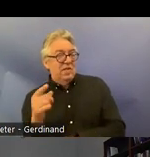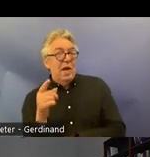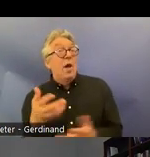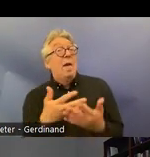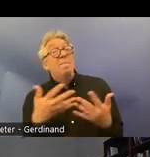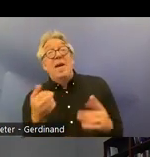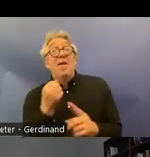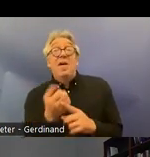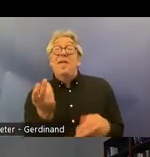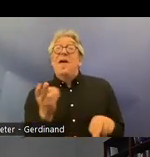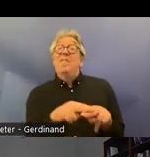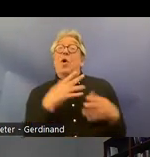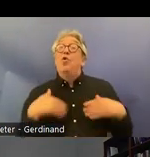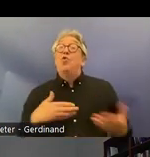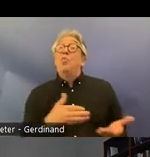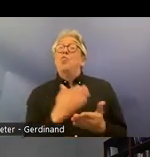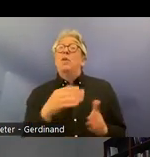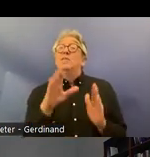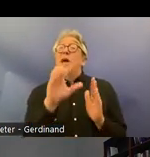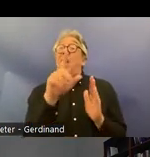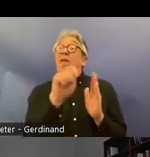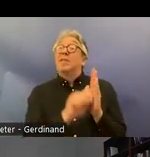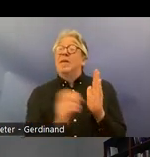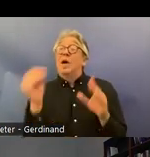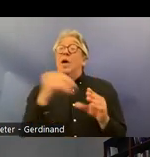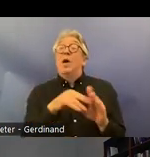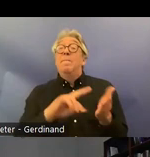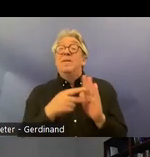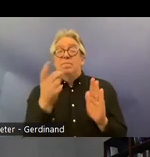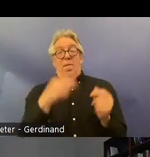incorporation into the Human Rights Act concerns visibility it concerns the